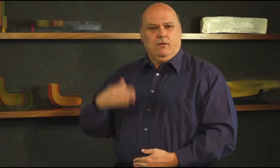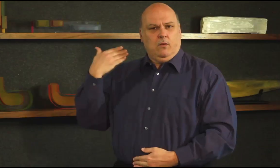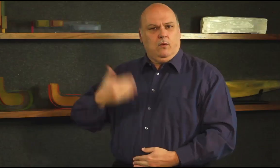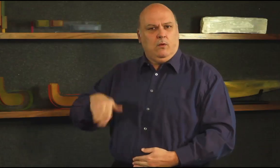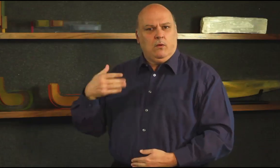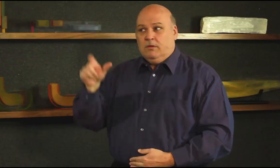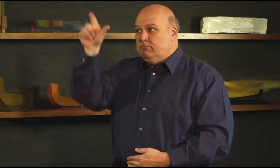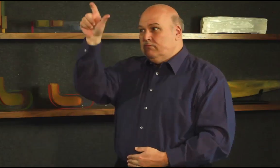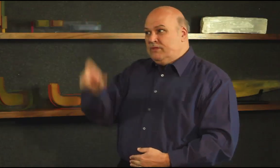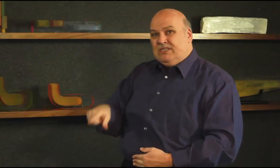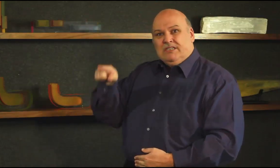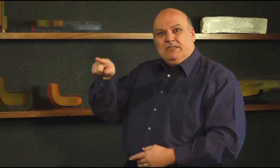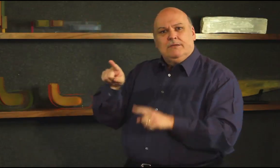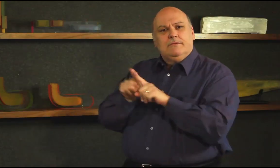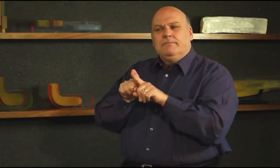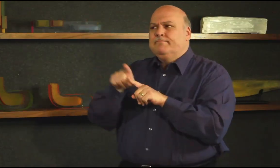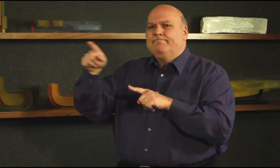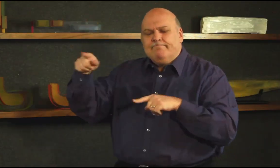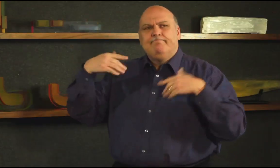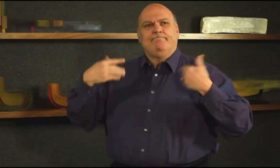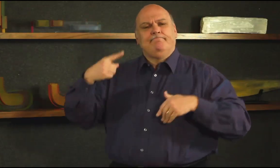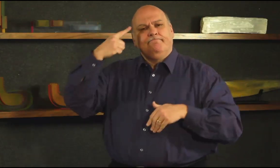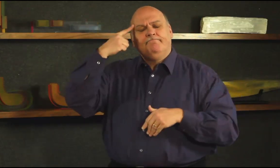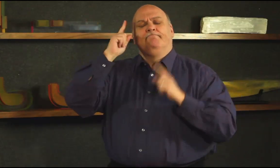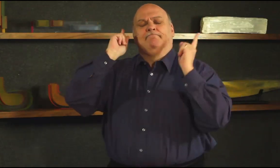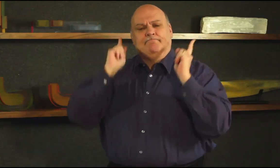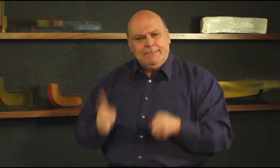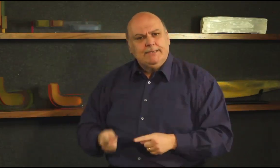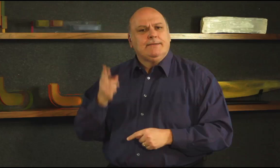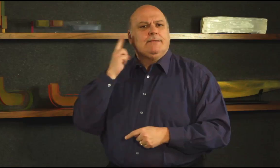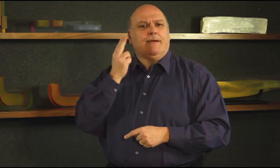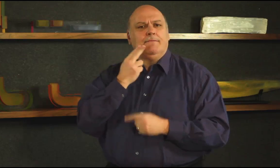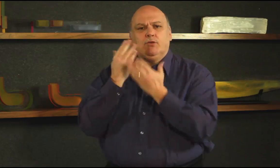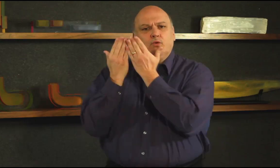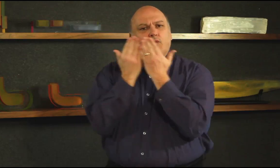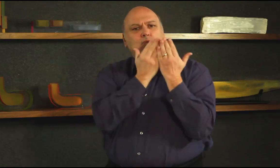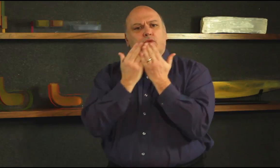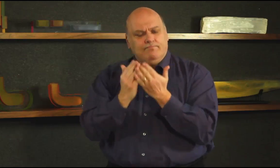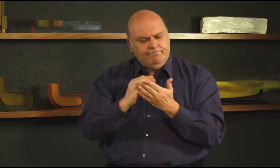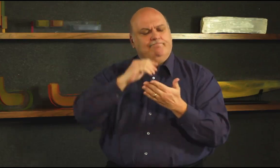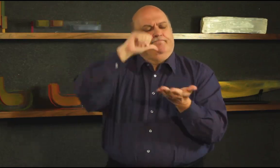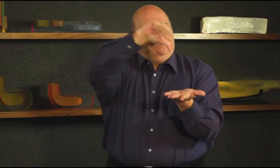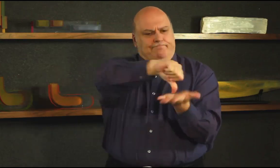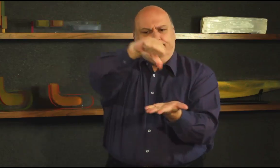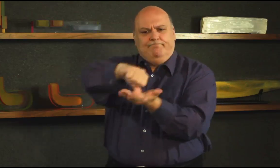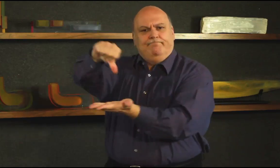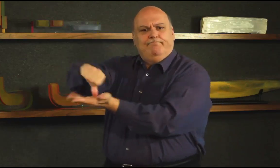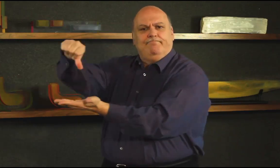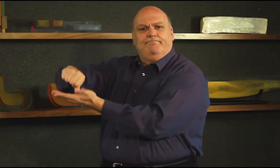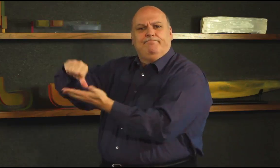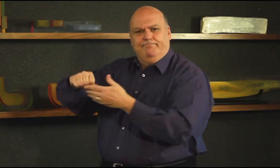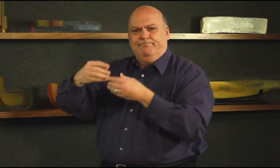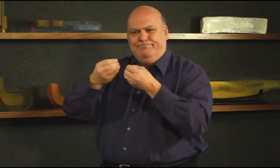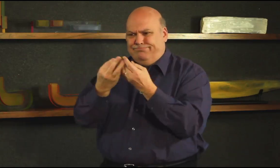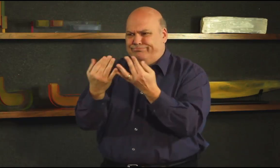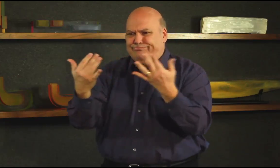It is interesting to meet a man who